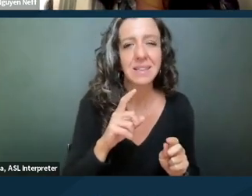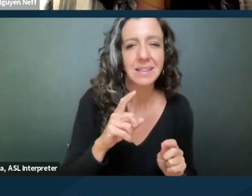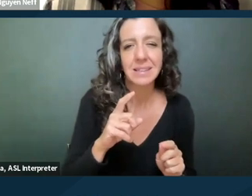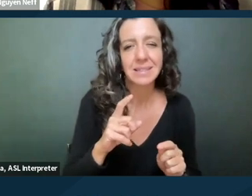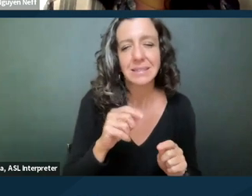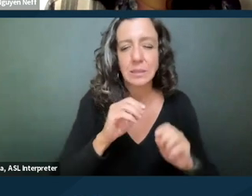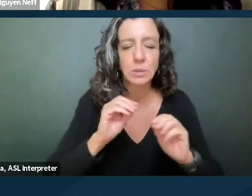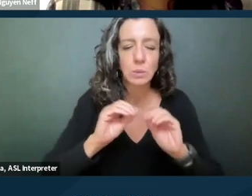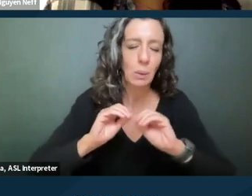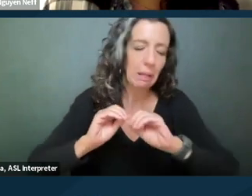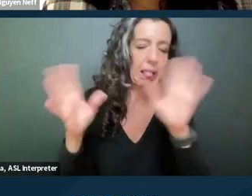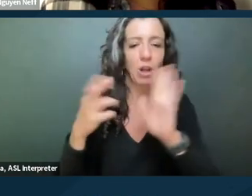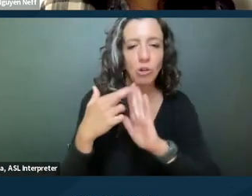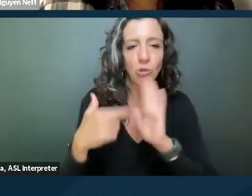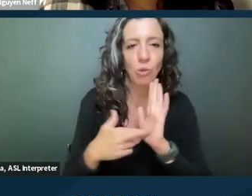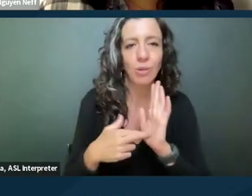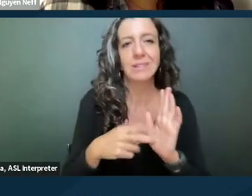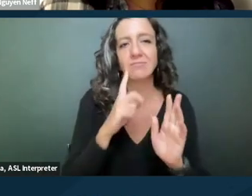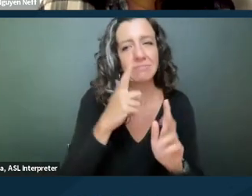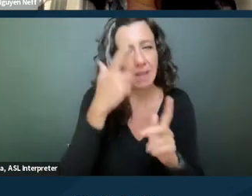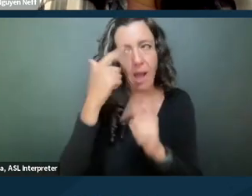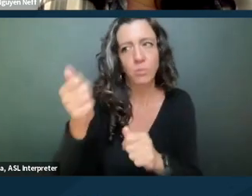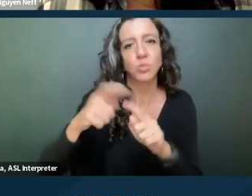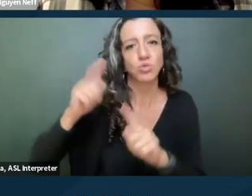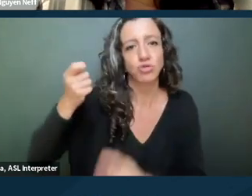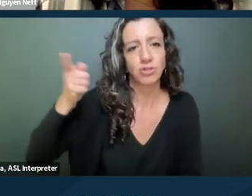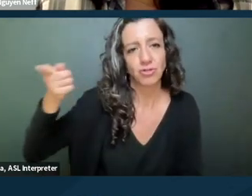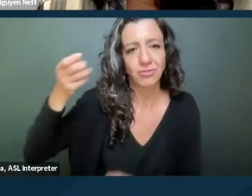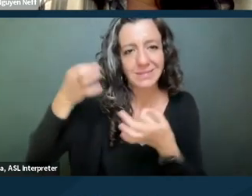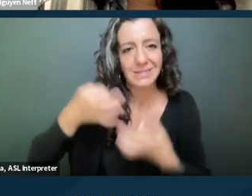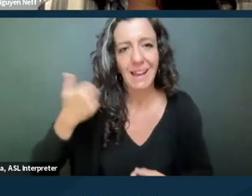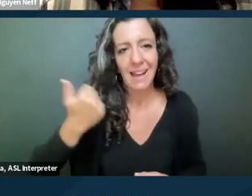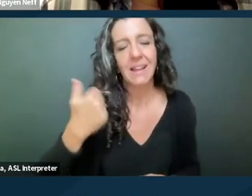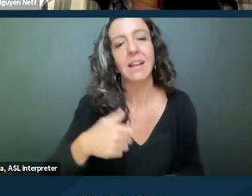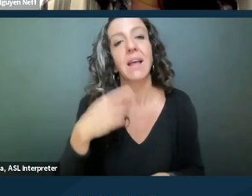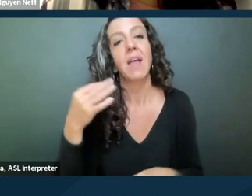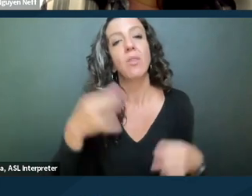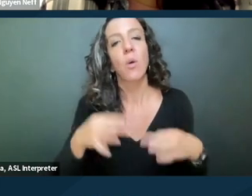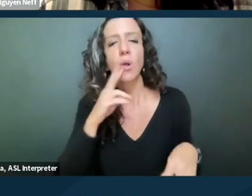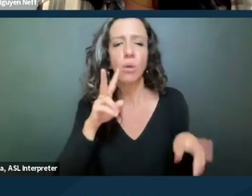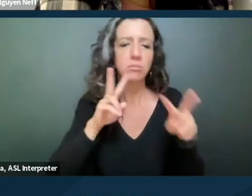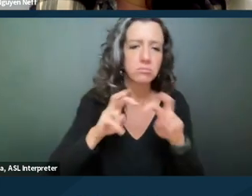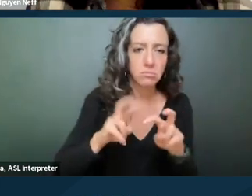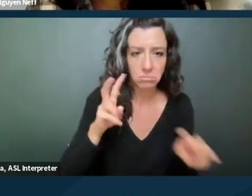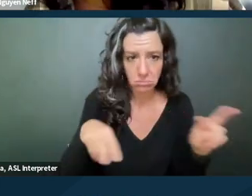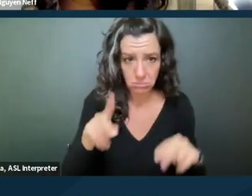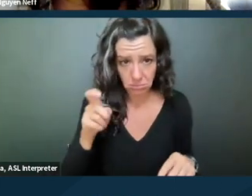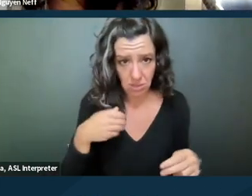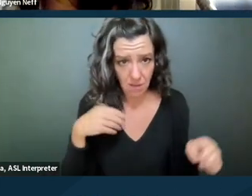It'll kind of be up, it'll basically be up to the judge and the court will look at whether or not there is an opportunity to litigate